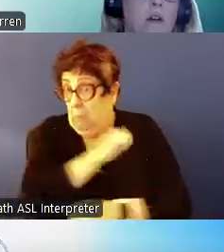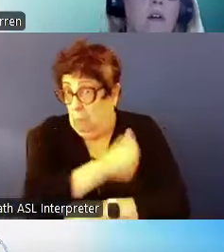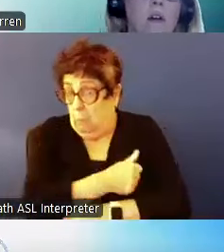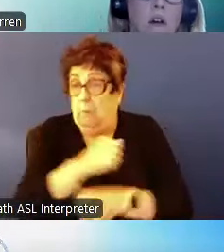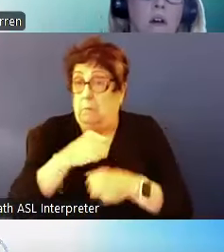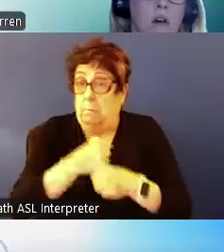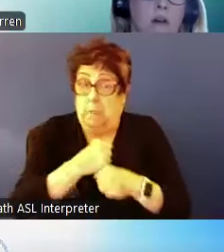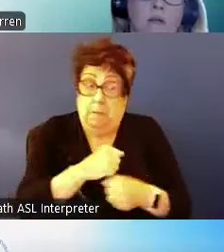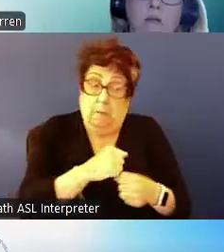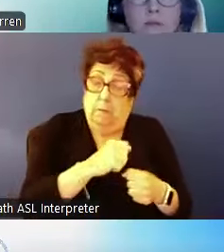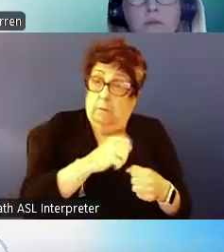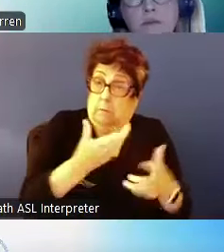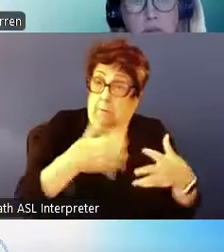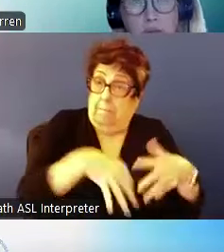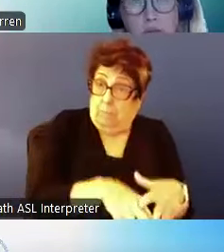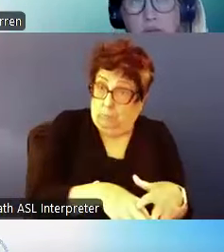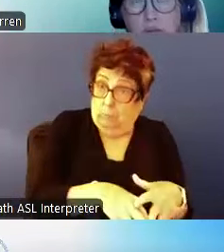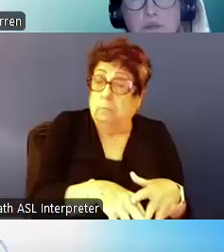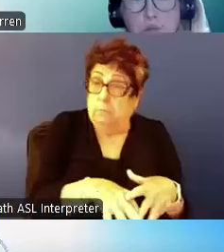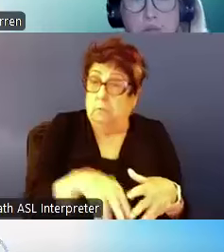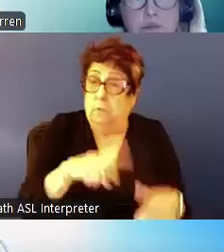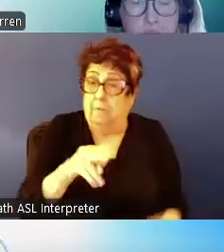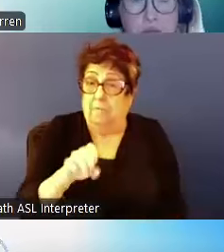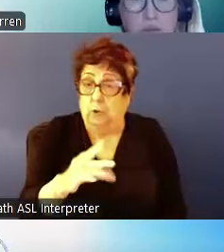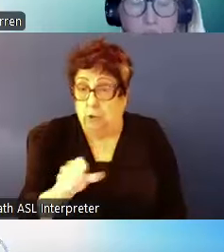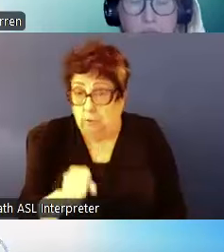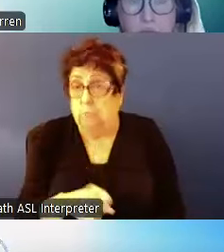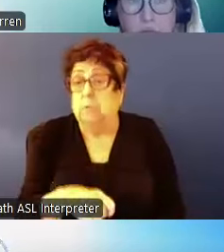populations you are trying to help transition from either Medicaid funded institutional